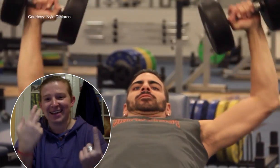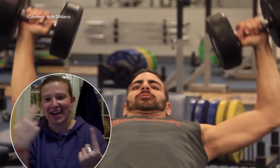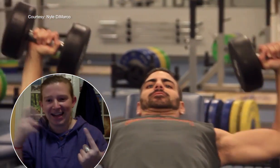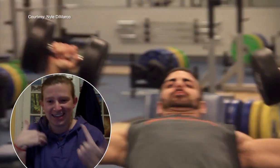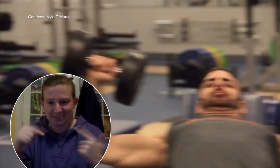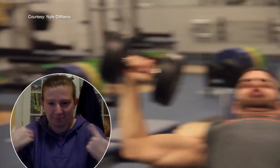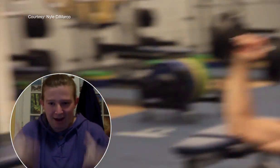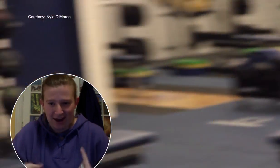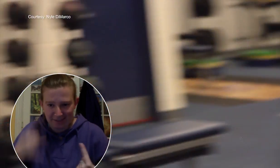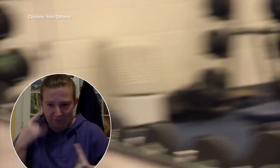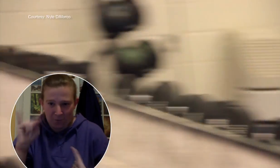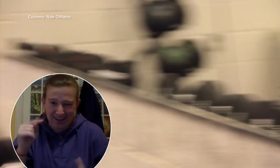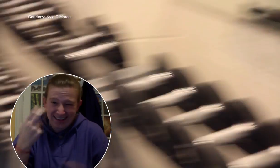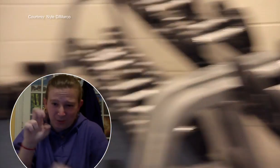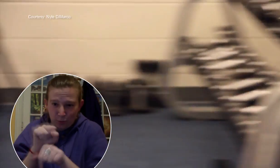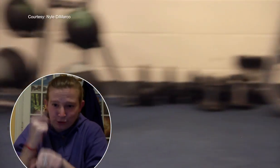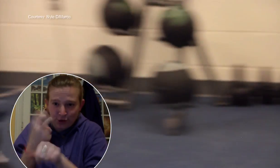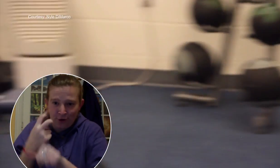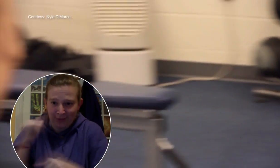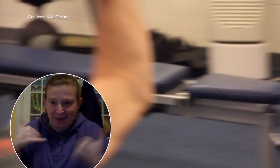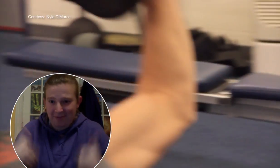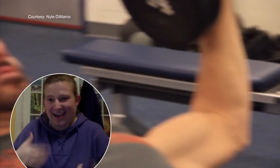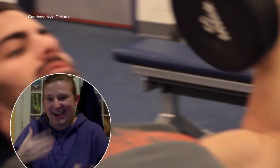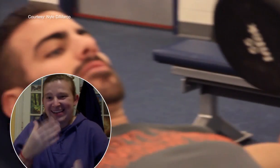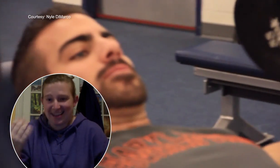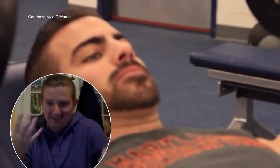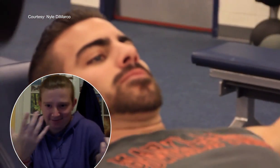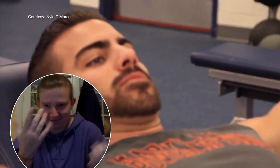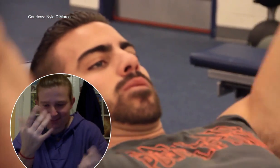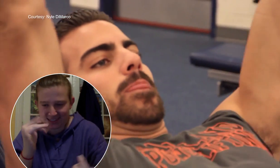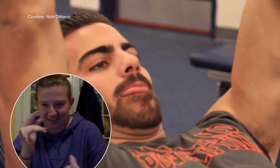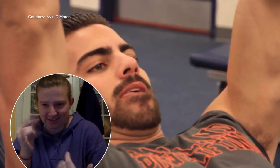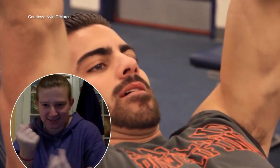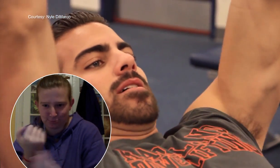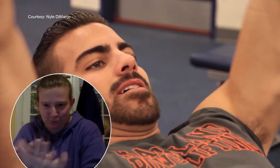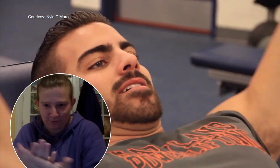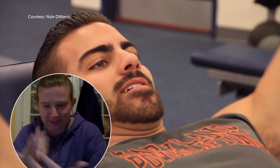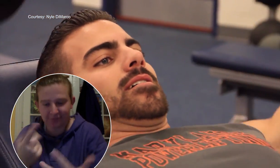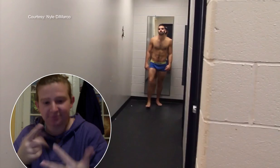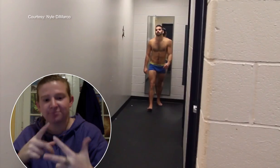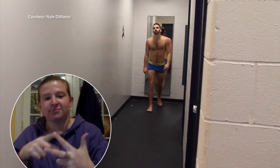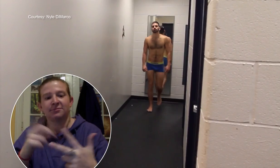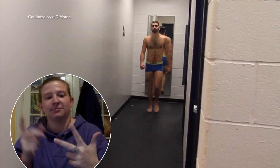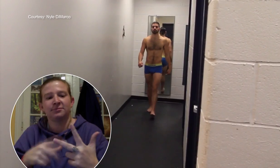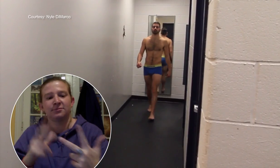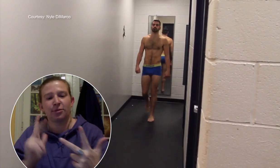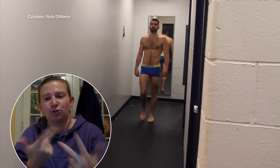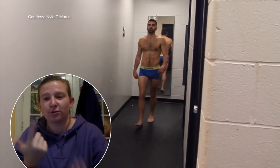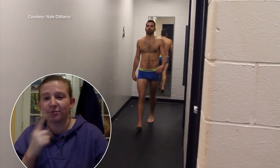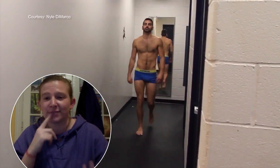Also his body, he really does have to work at it though, and he puts a lot of work into it -- so there’s the proof.